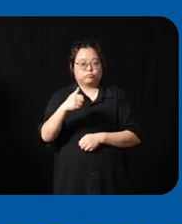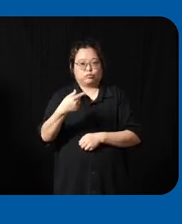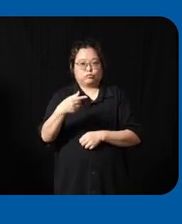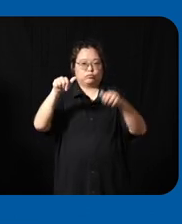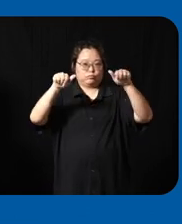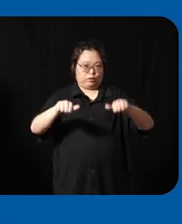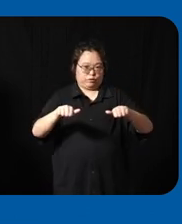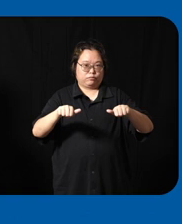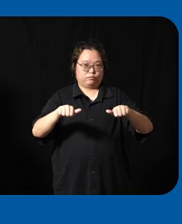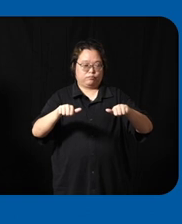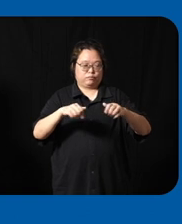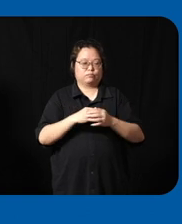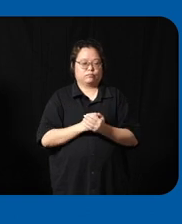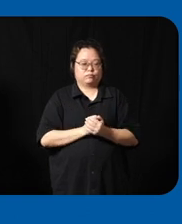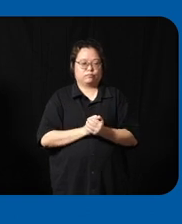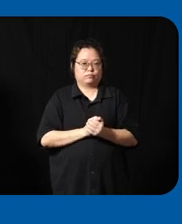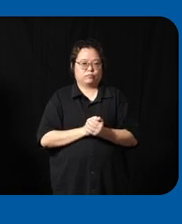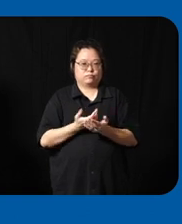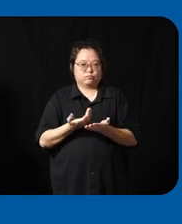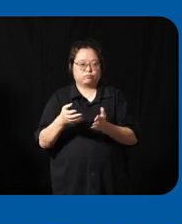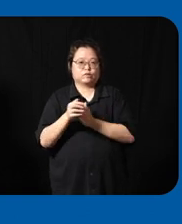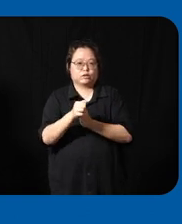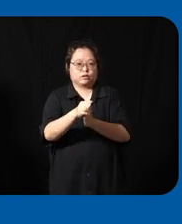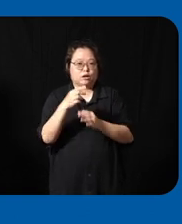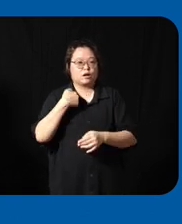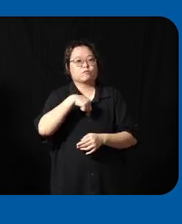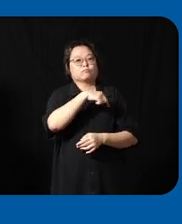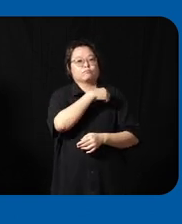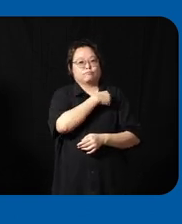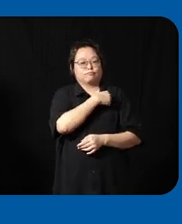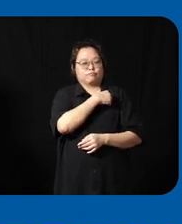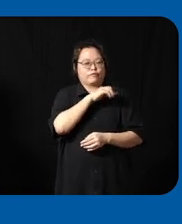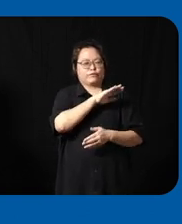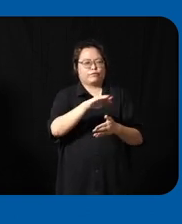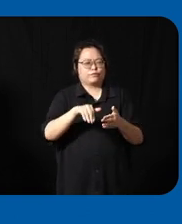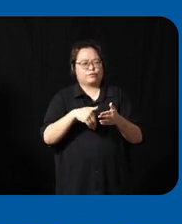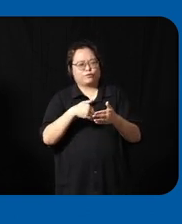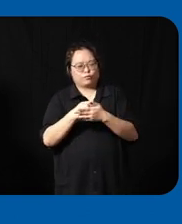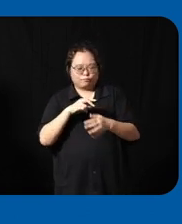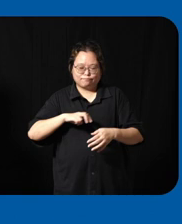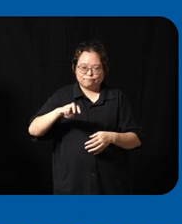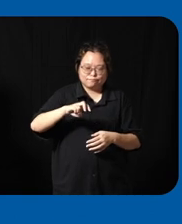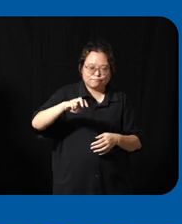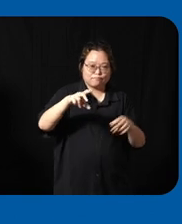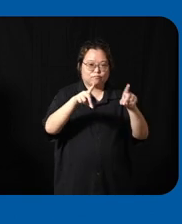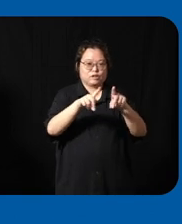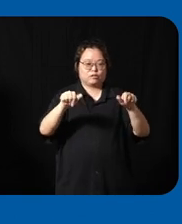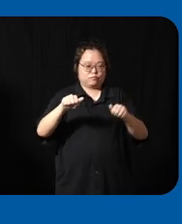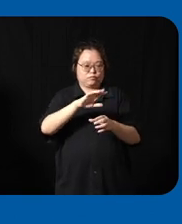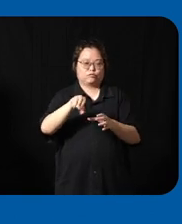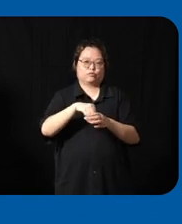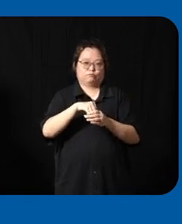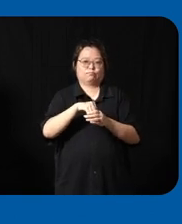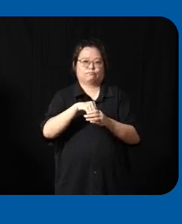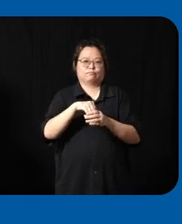uh who has been sort of our uh guiding compass in this entire journey of disability inclusion now